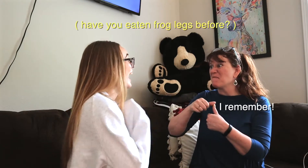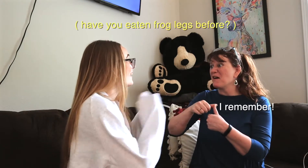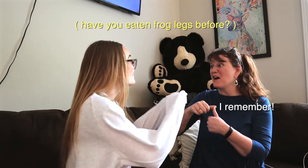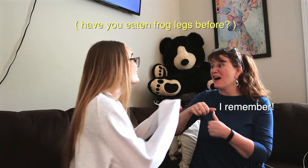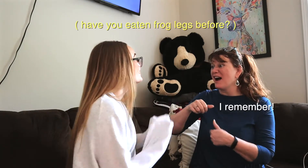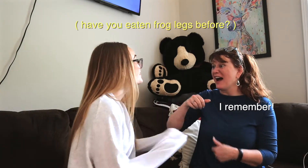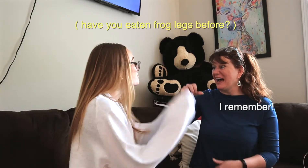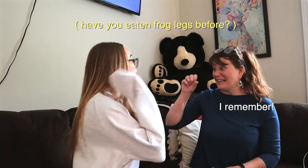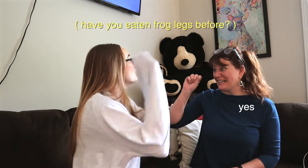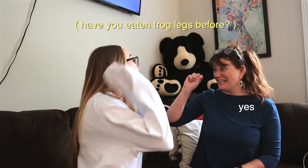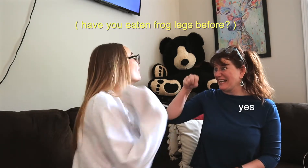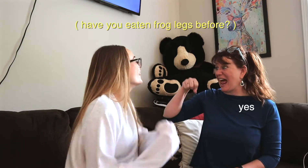have you? before?